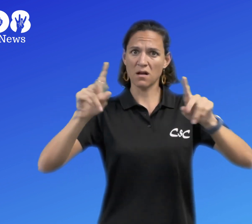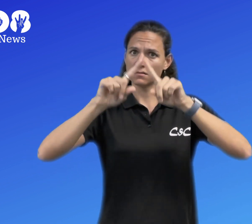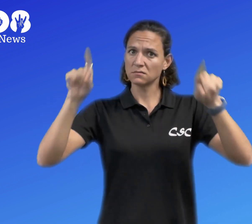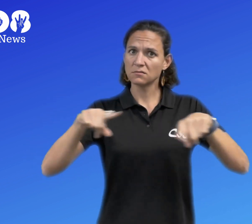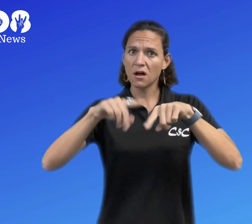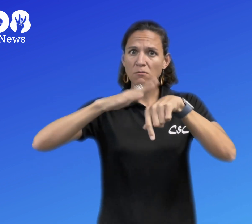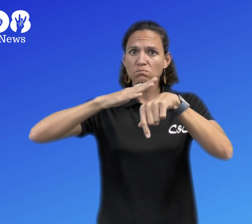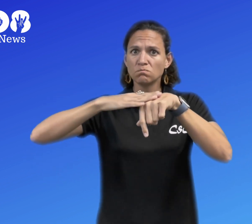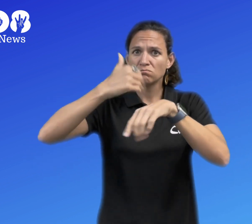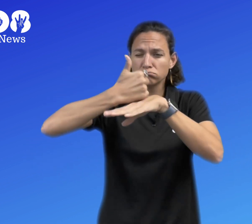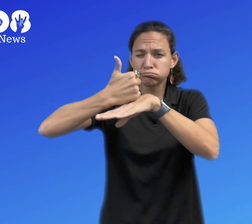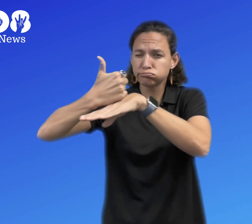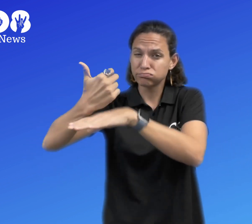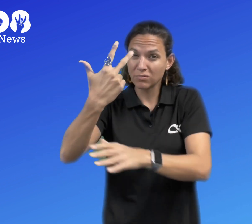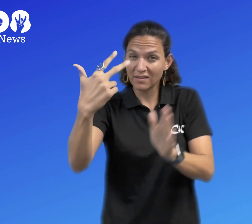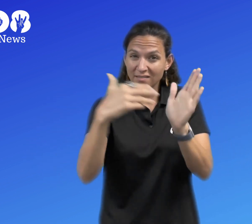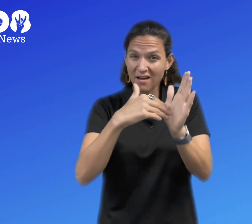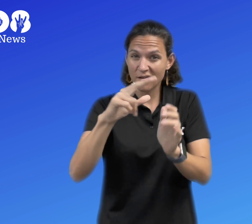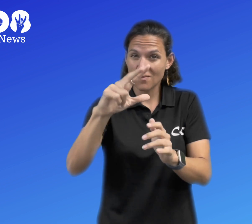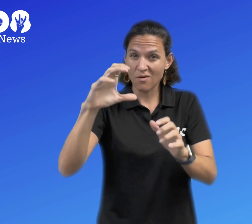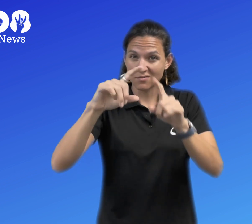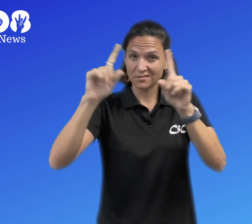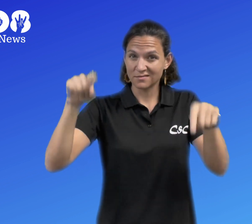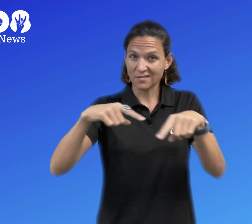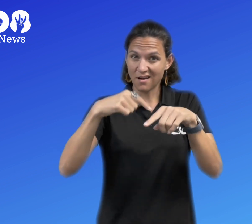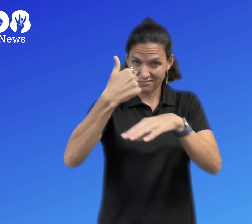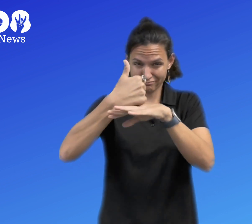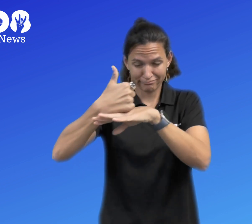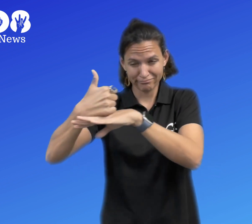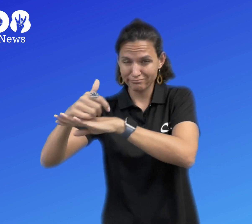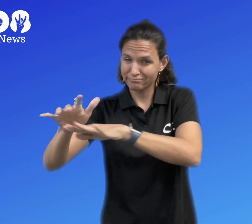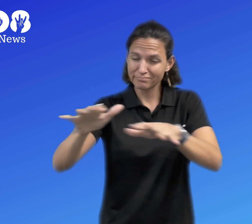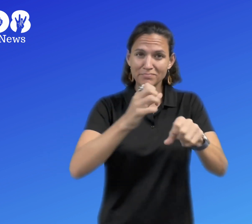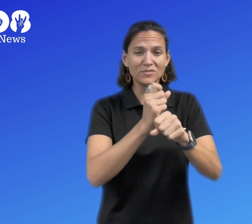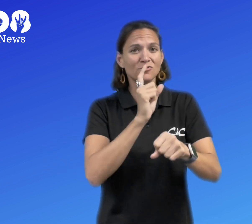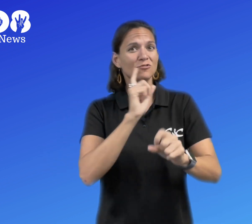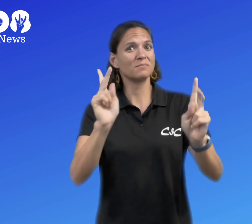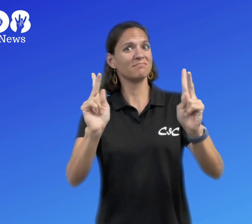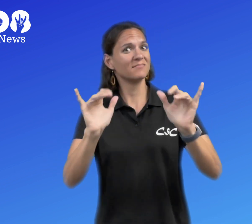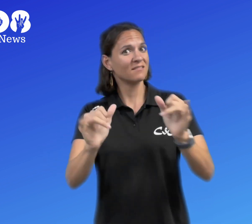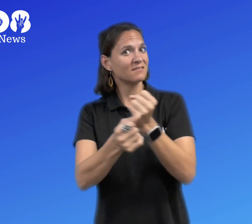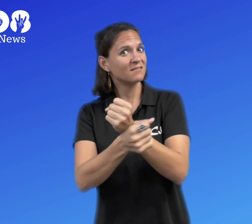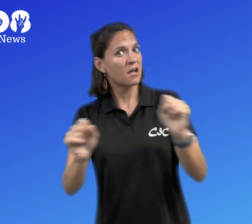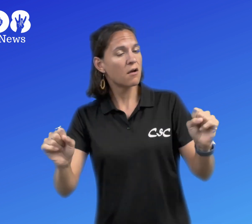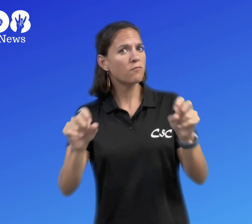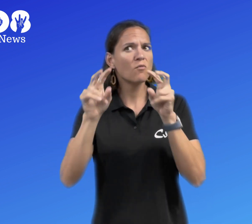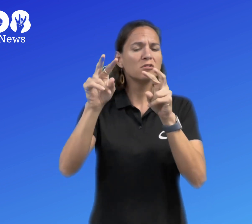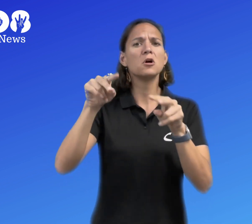3, 300 Warning Signs are posted to insure people stay safe.